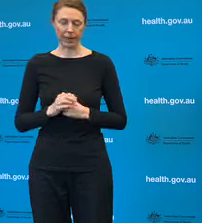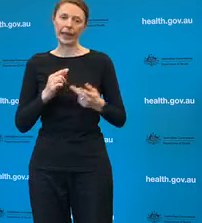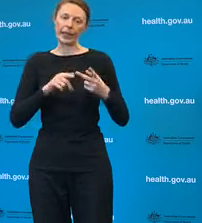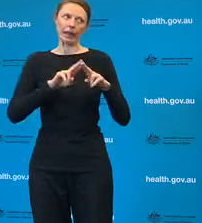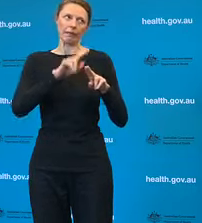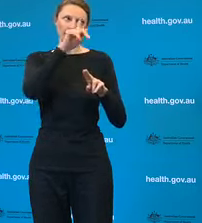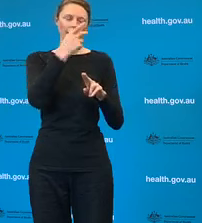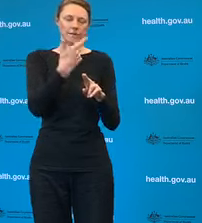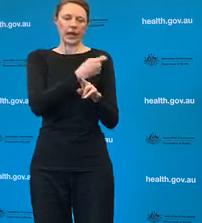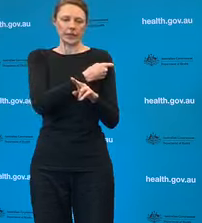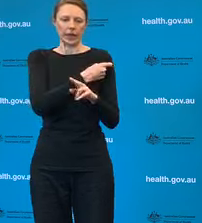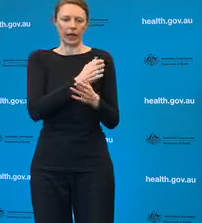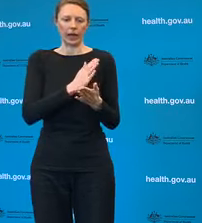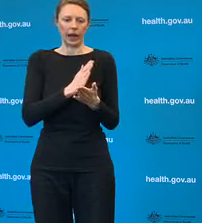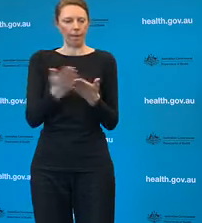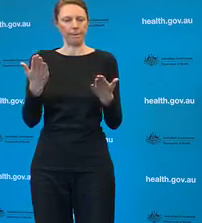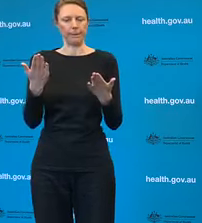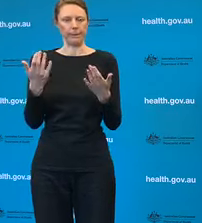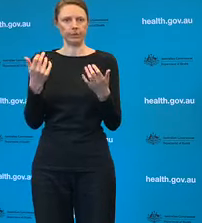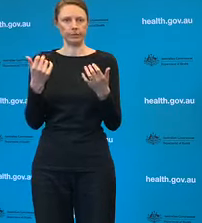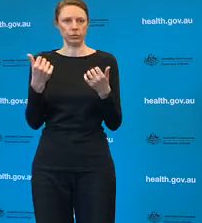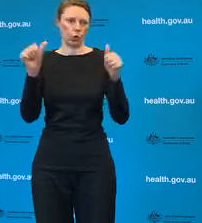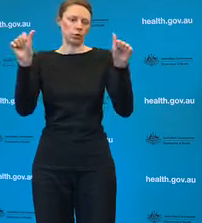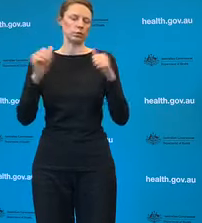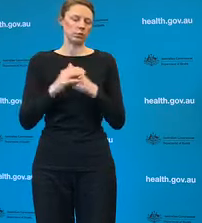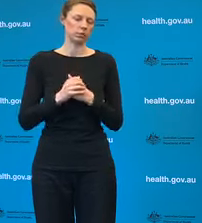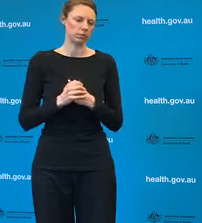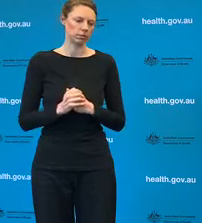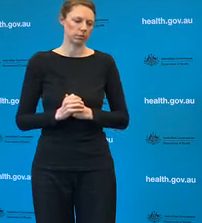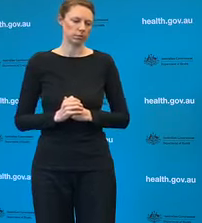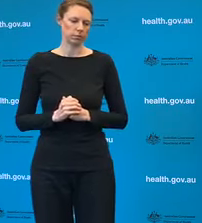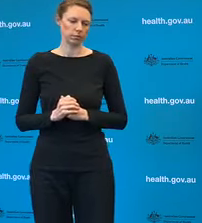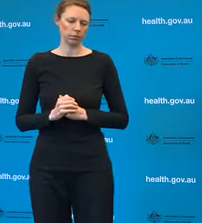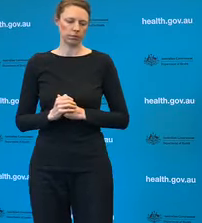fast track it anyway? Or would we insist on such a vaccine going